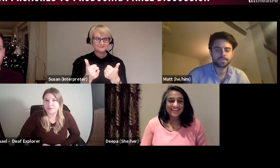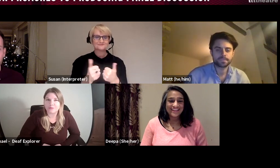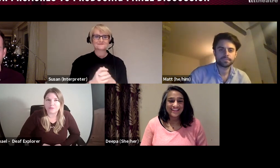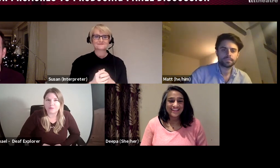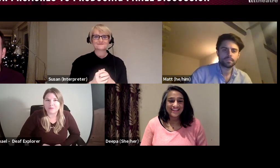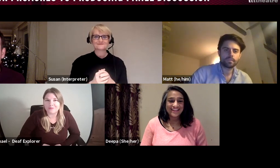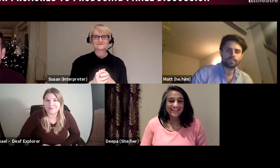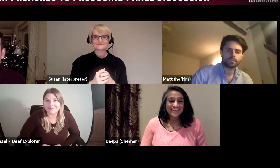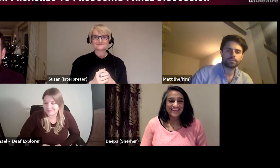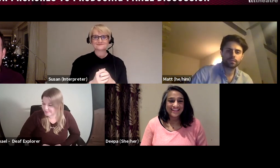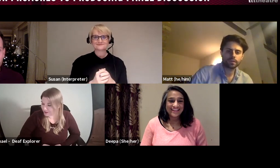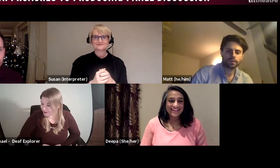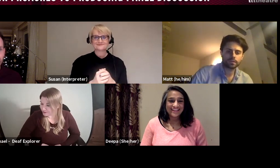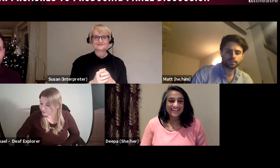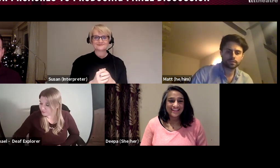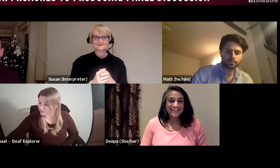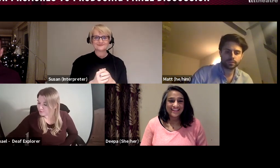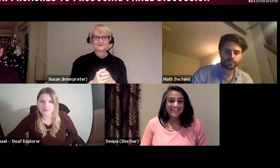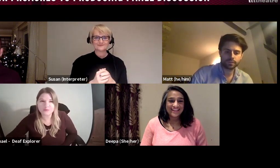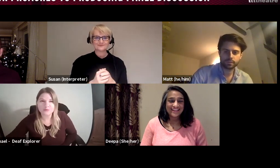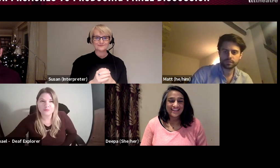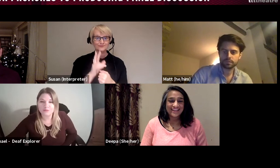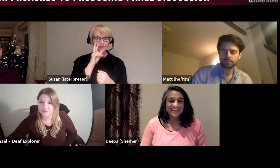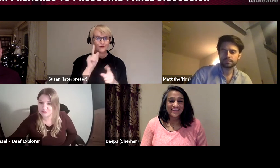It looks like we've got to the first tranche of attendees joined us. So,